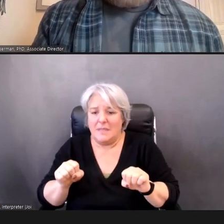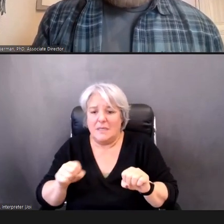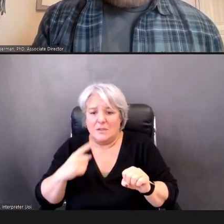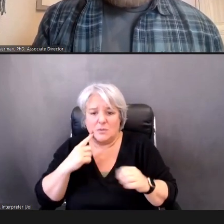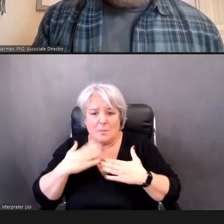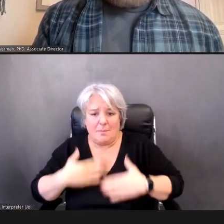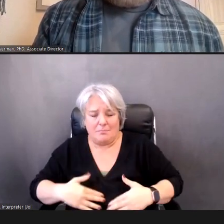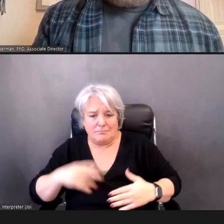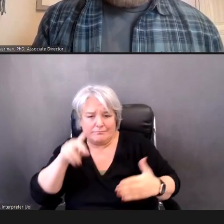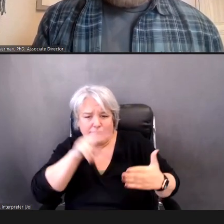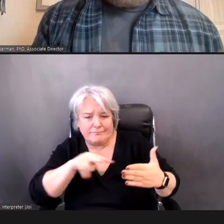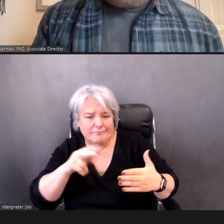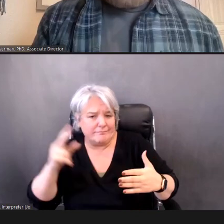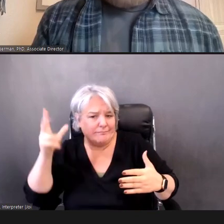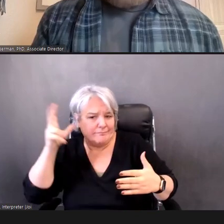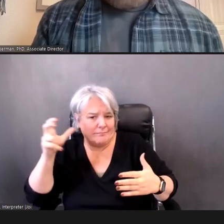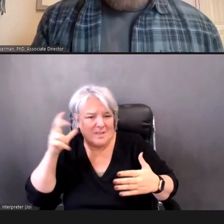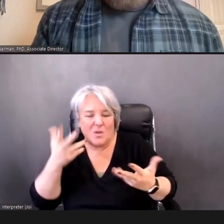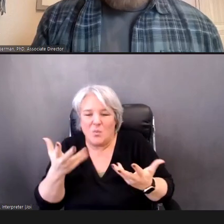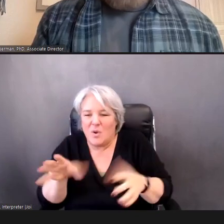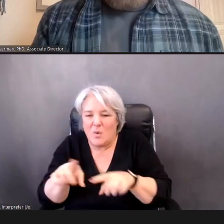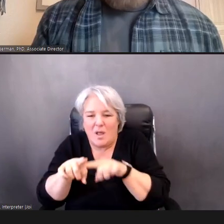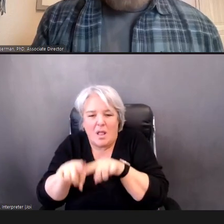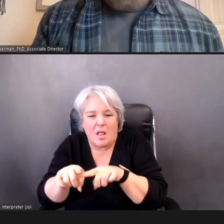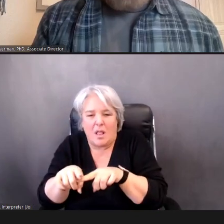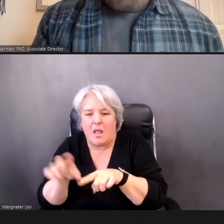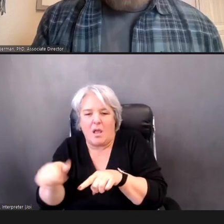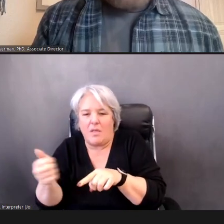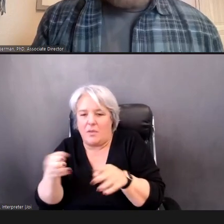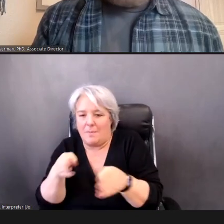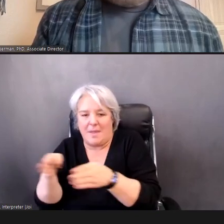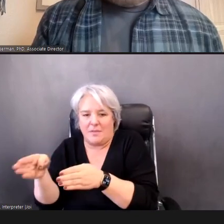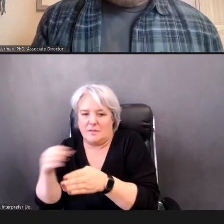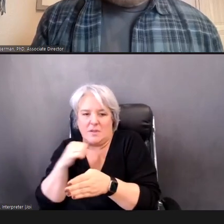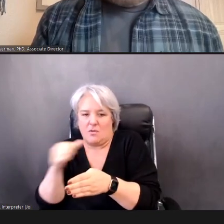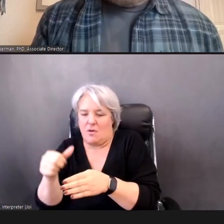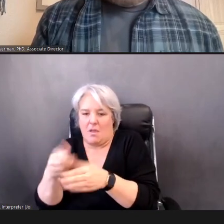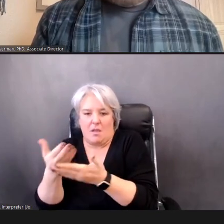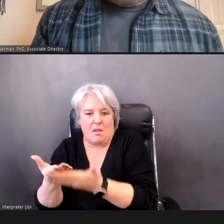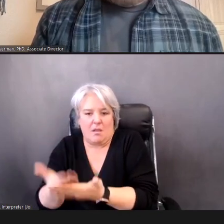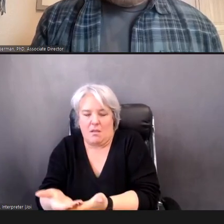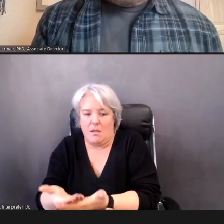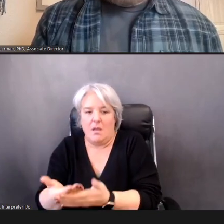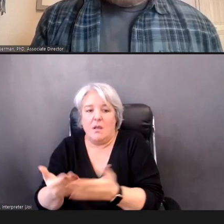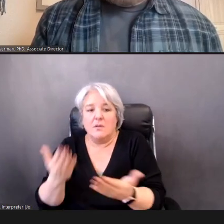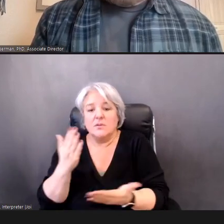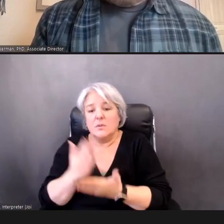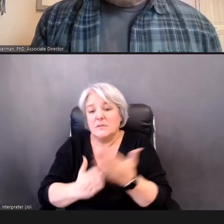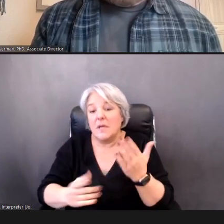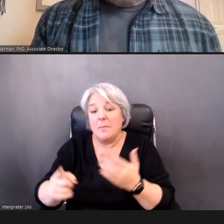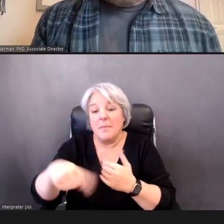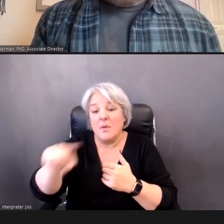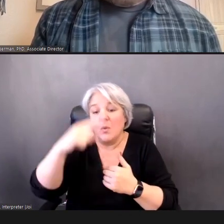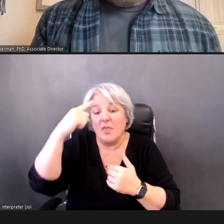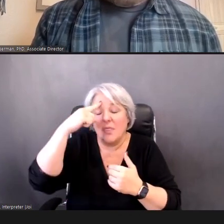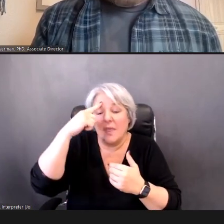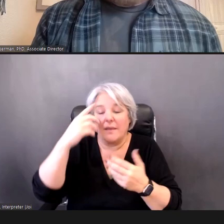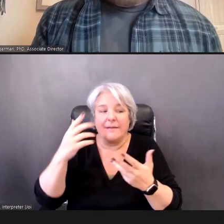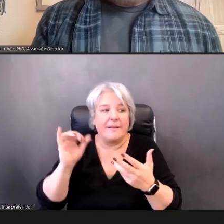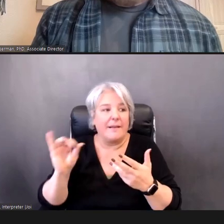so, maybe, some of those things that might come to mind, are some of those things, like, ringing bells, and -- and um -- you know,